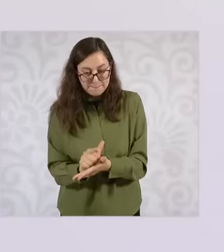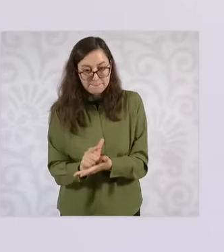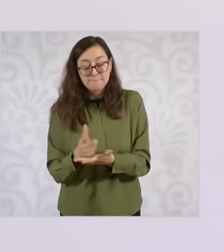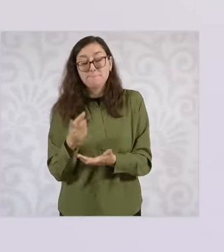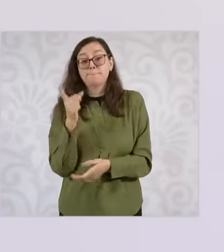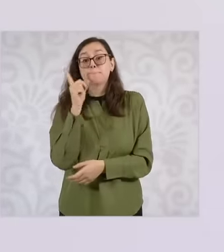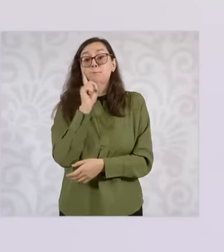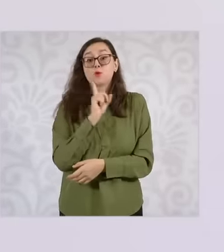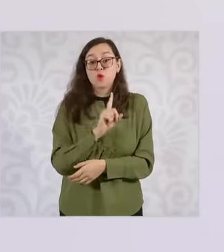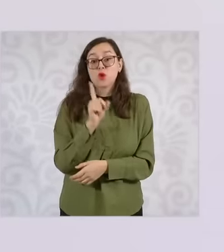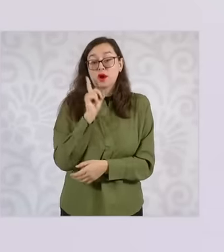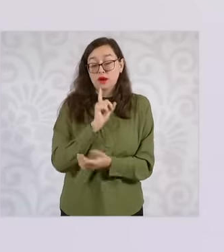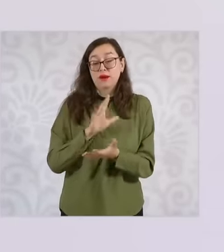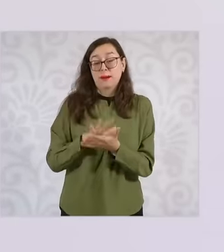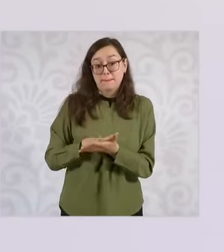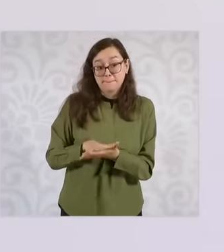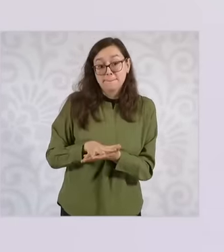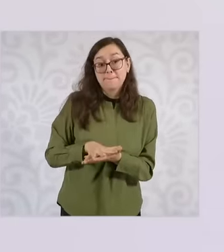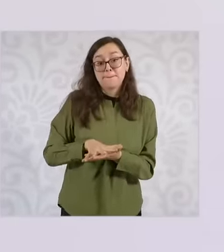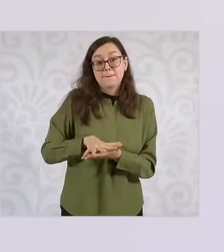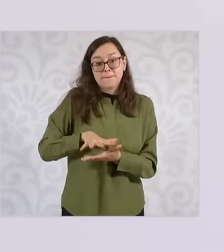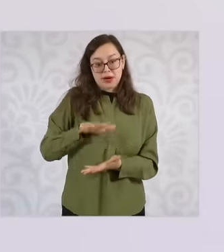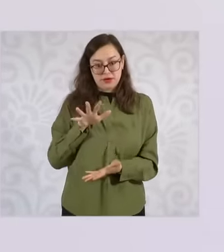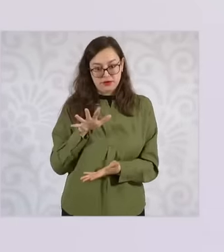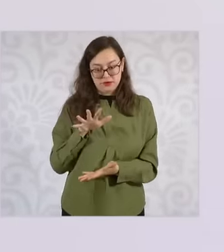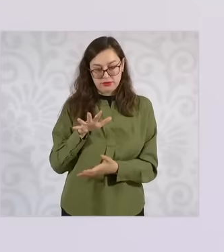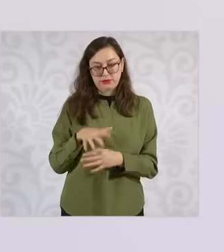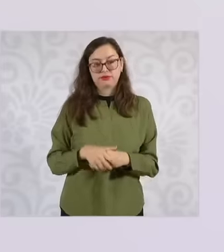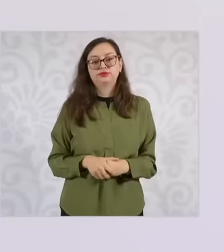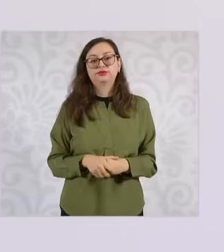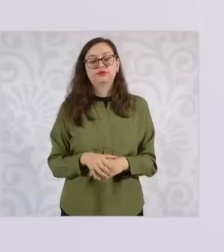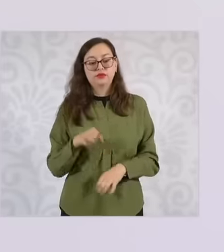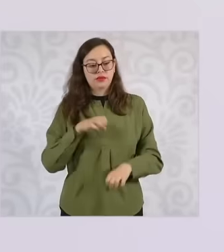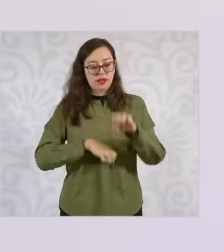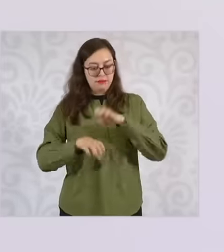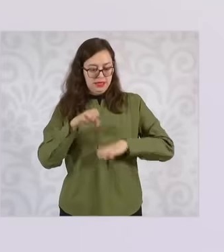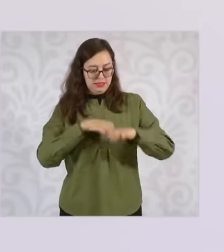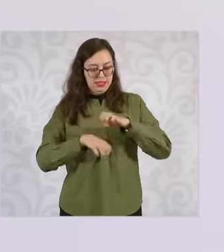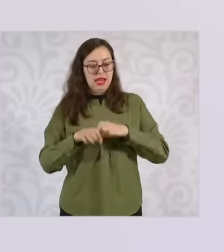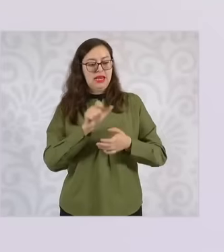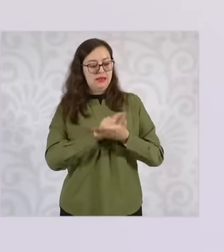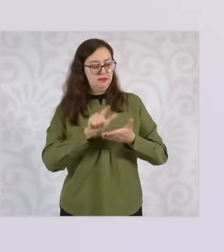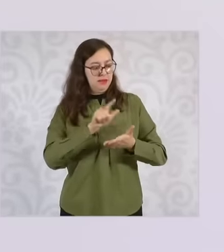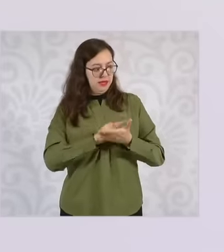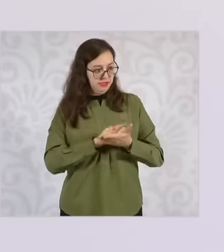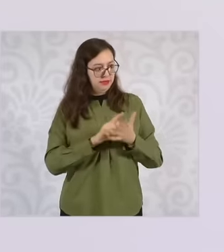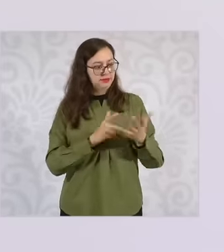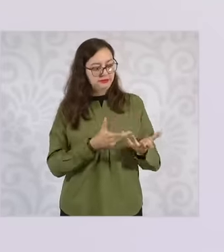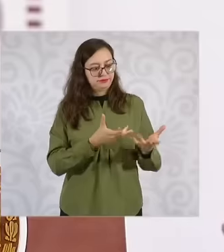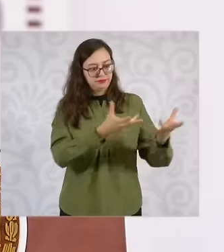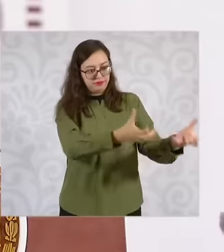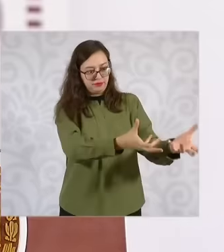, the company is hired and the company provides the service and they also have precarious working conditions,